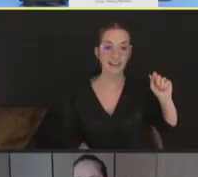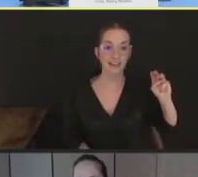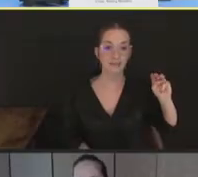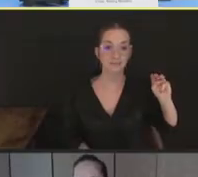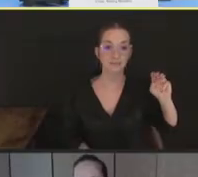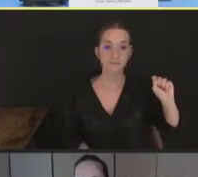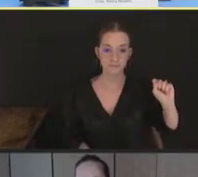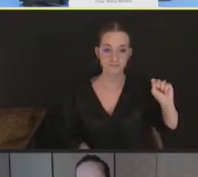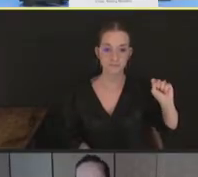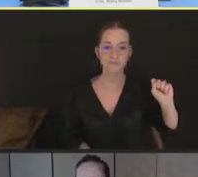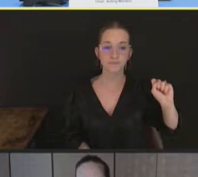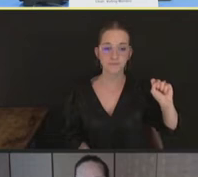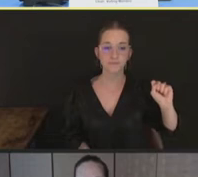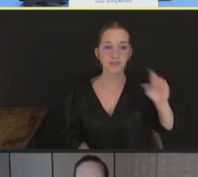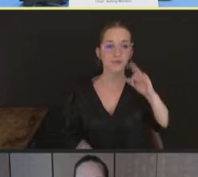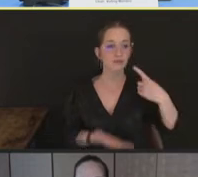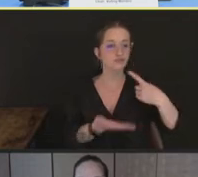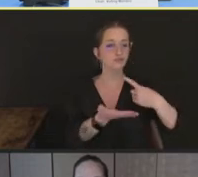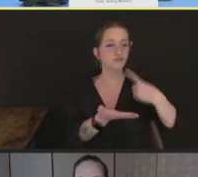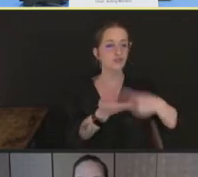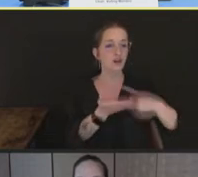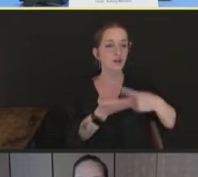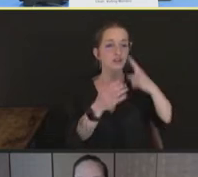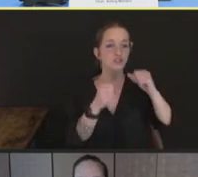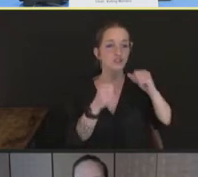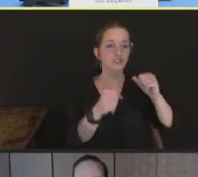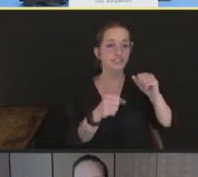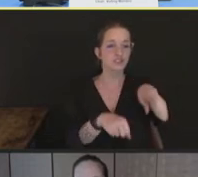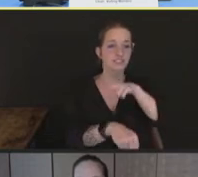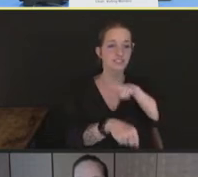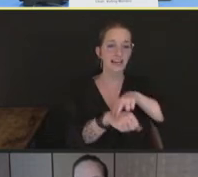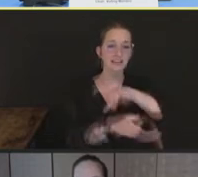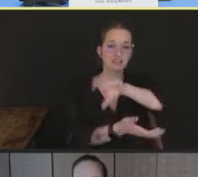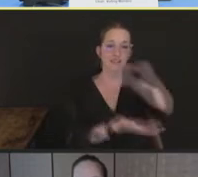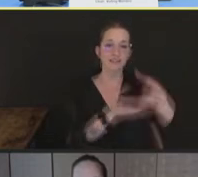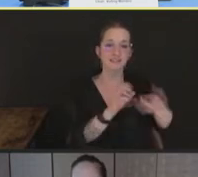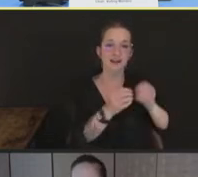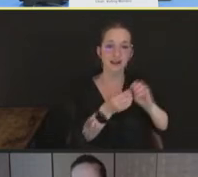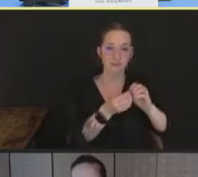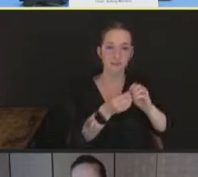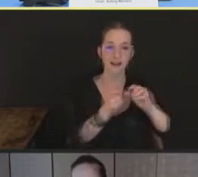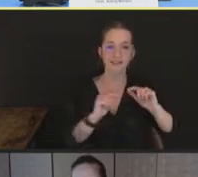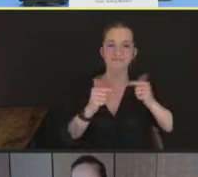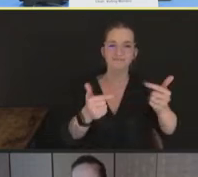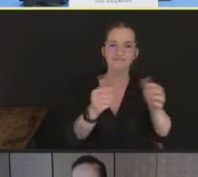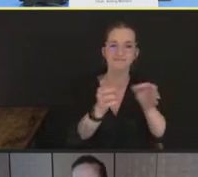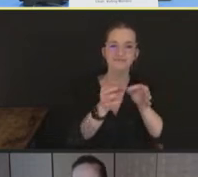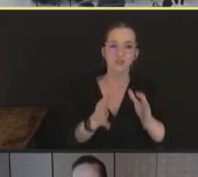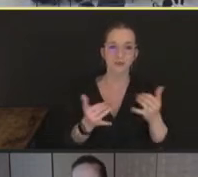speaking about Strategic National Stockpile. He's on the call. You have the floor, sir.